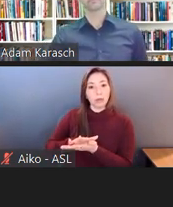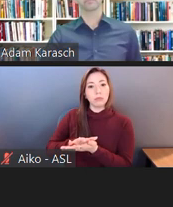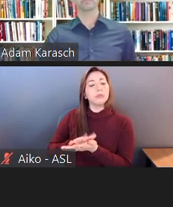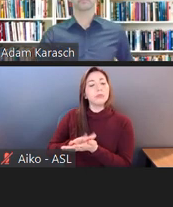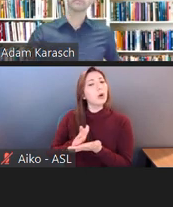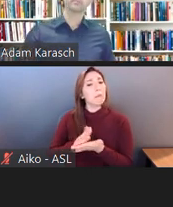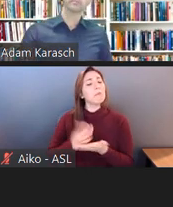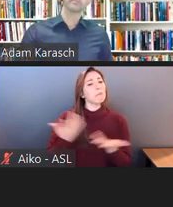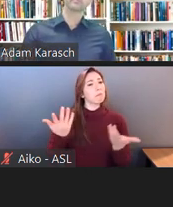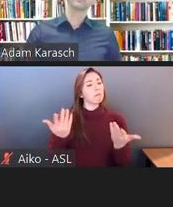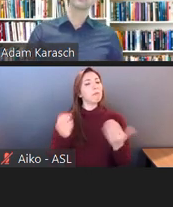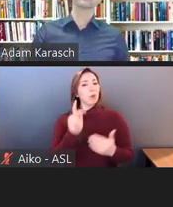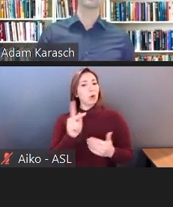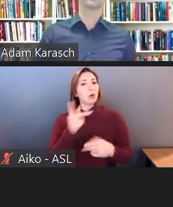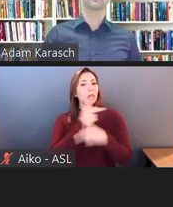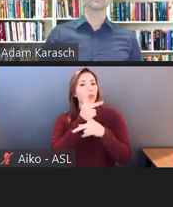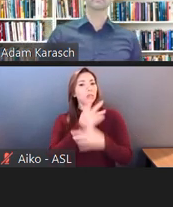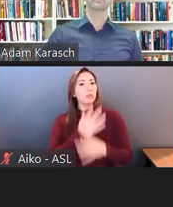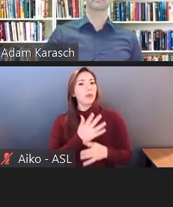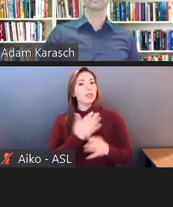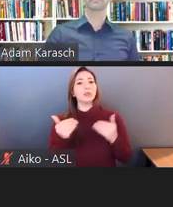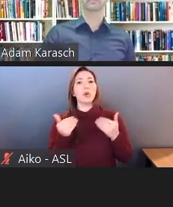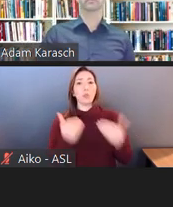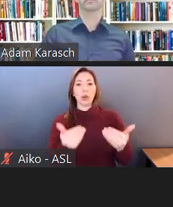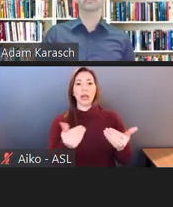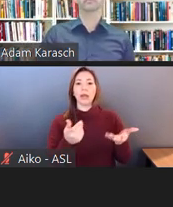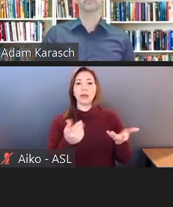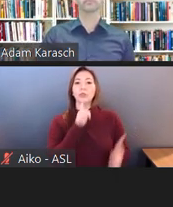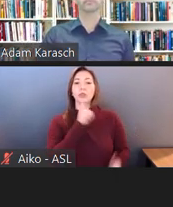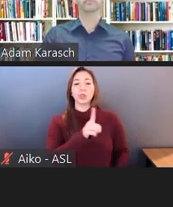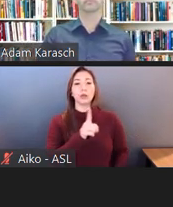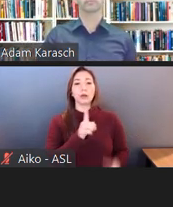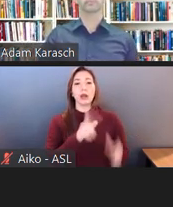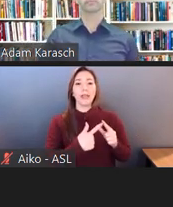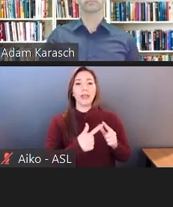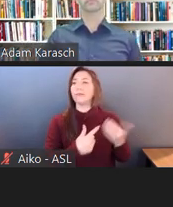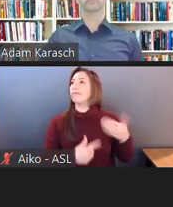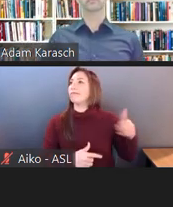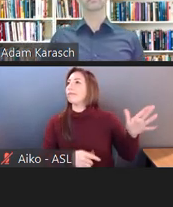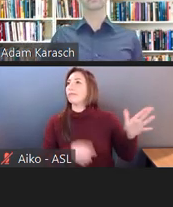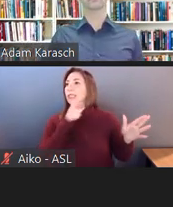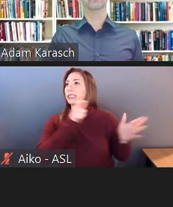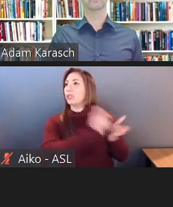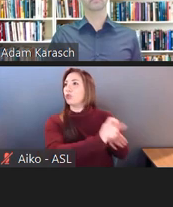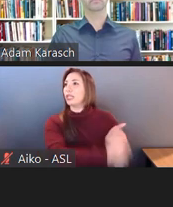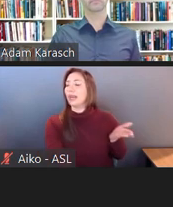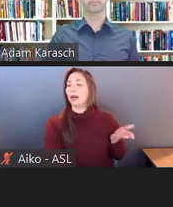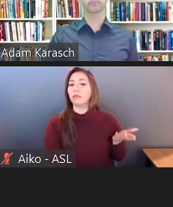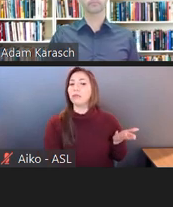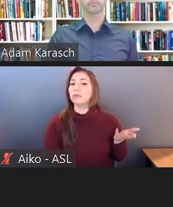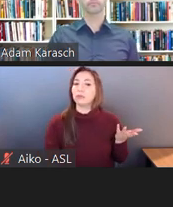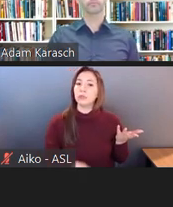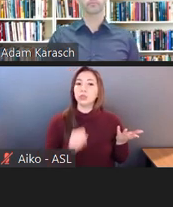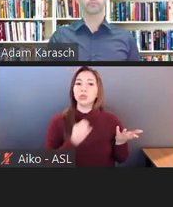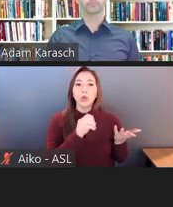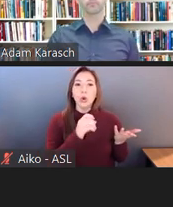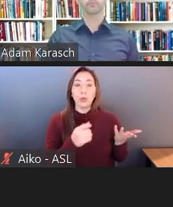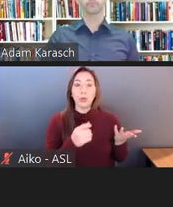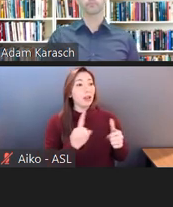and then refused to continue writing information. Again, sort of reading between the lines, the supervisor